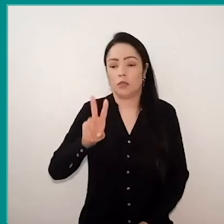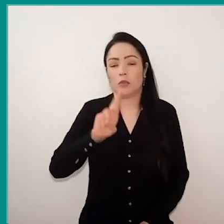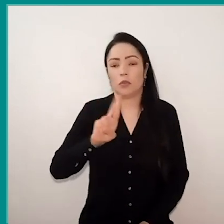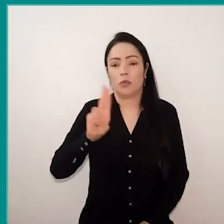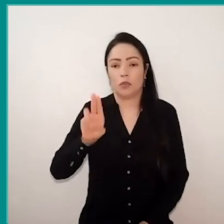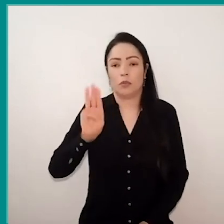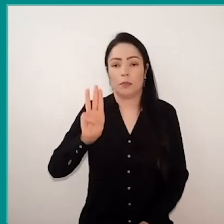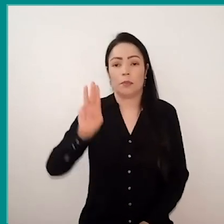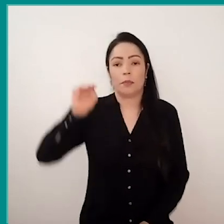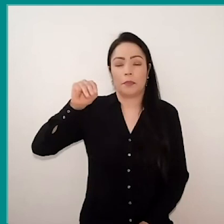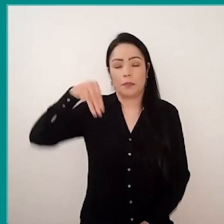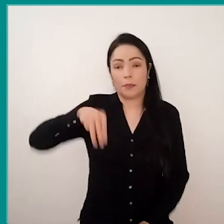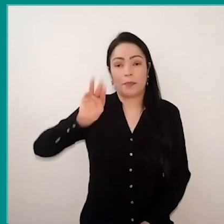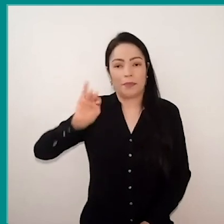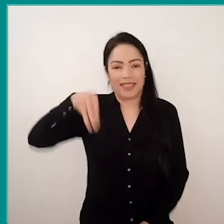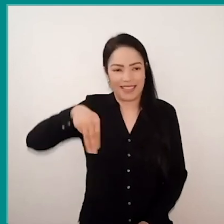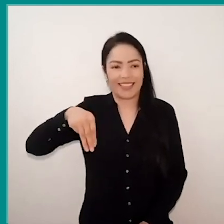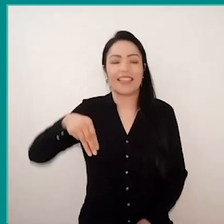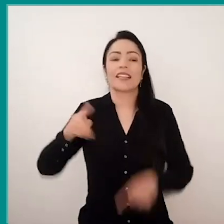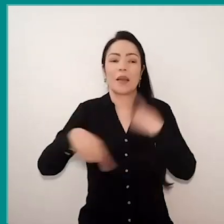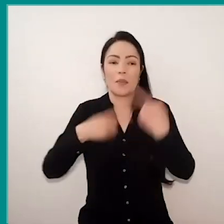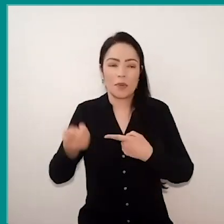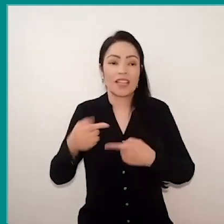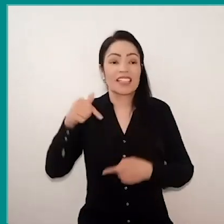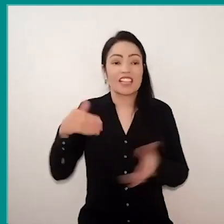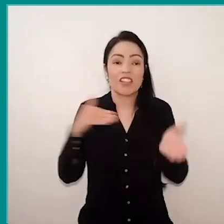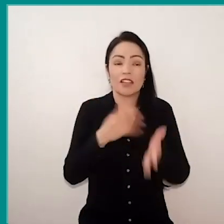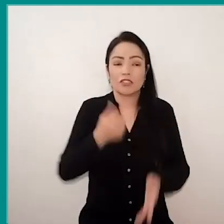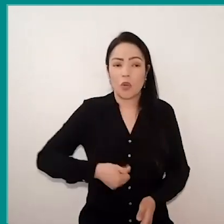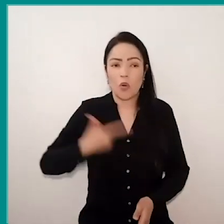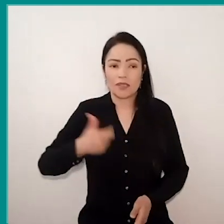And then Youths, then, who works from 13 to 29 years old,